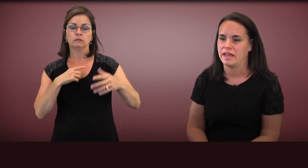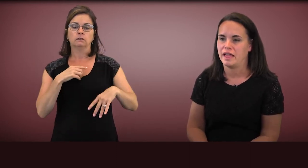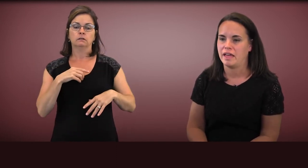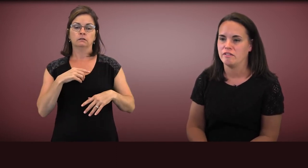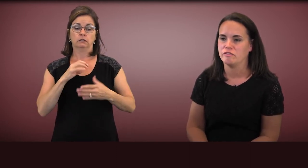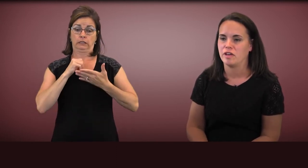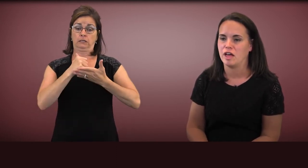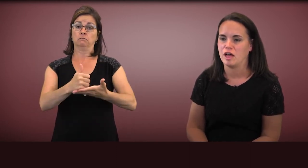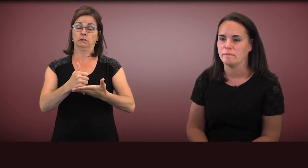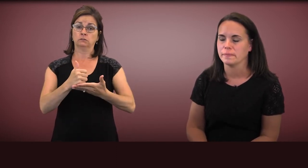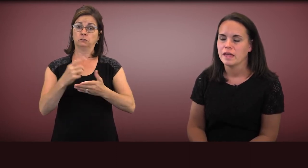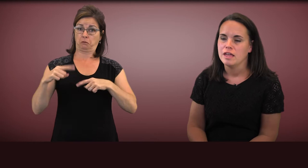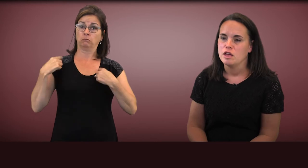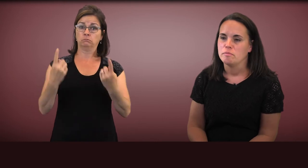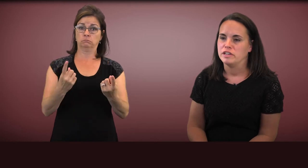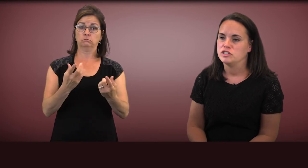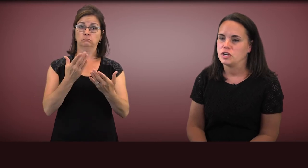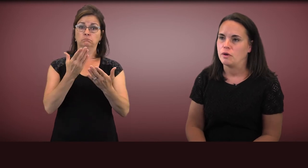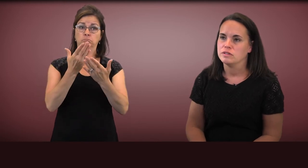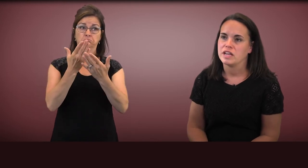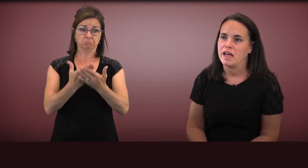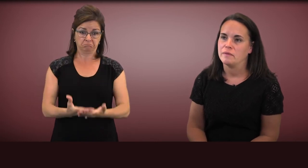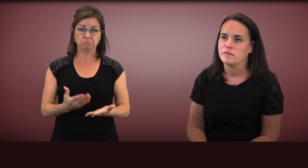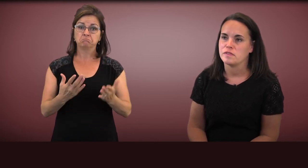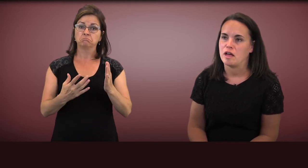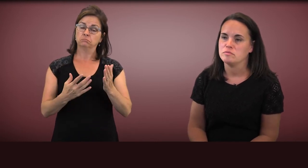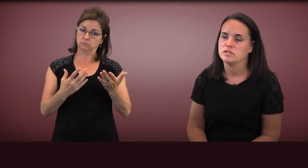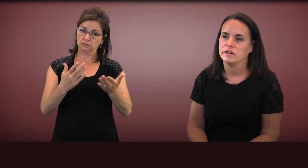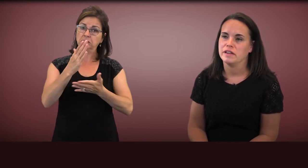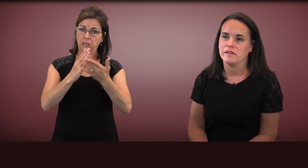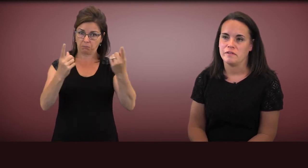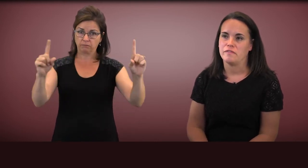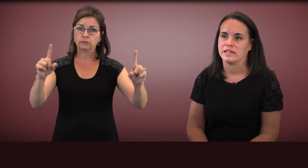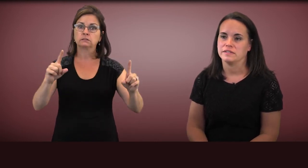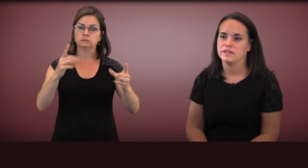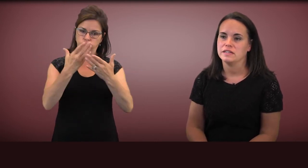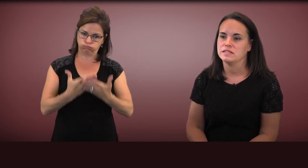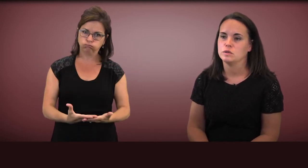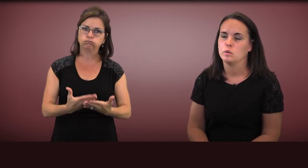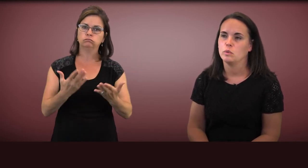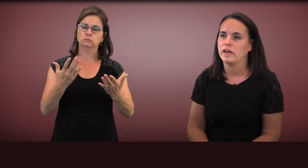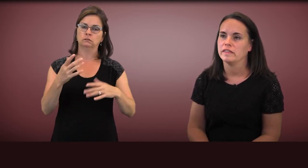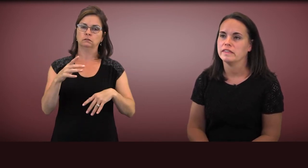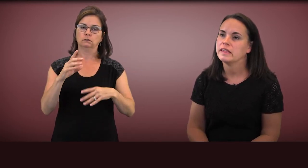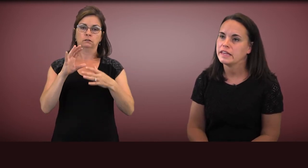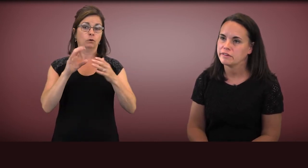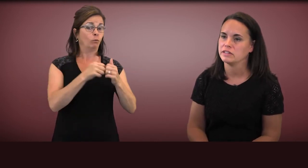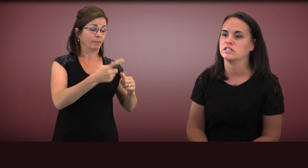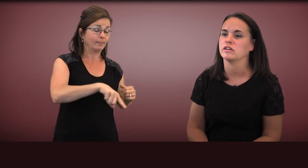that have been shown to have some degree of effectiveness with hearing children